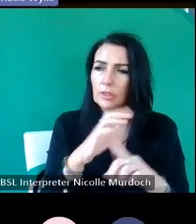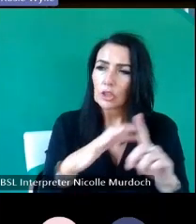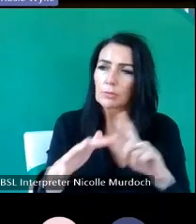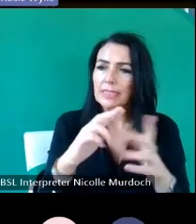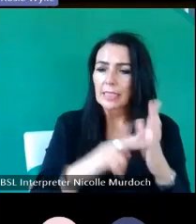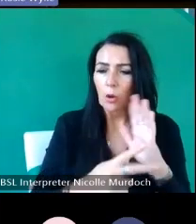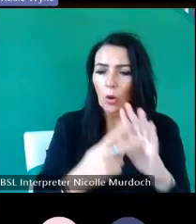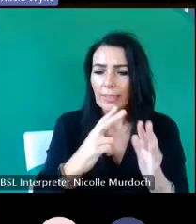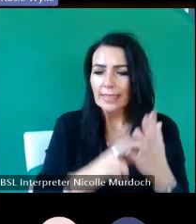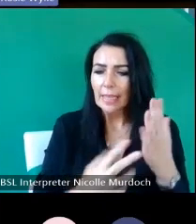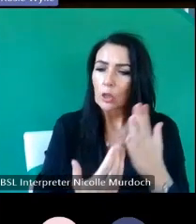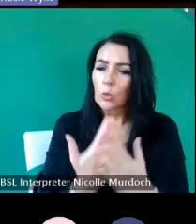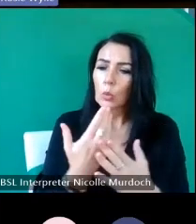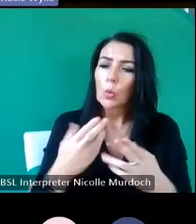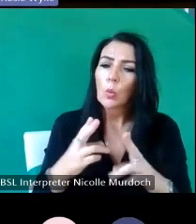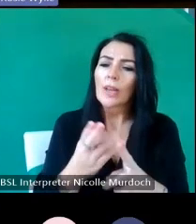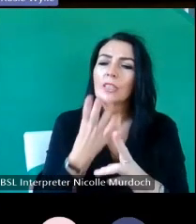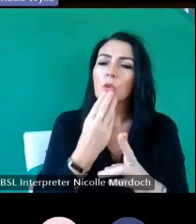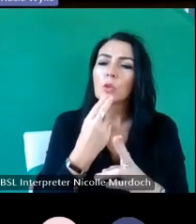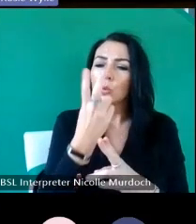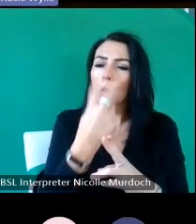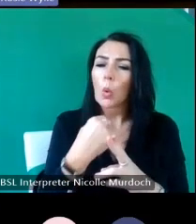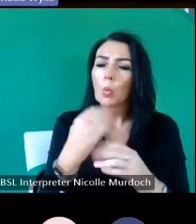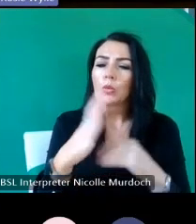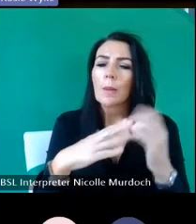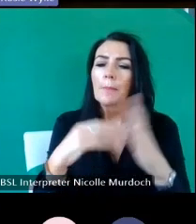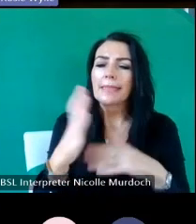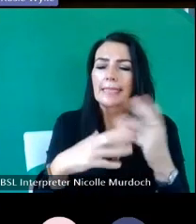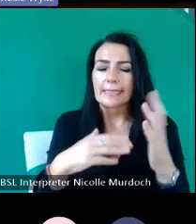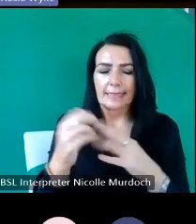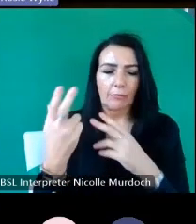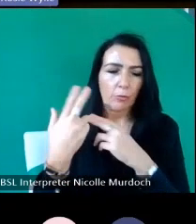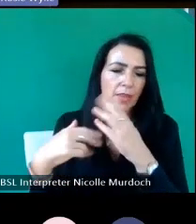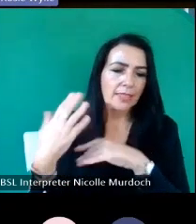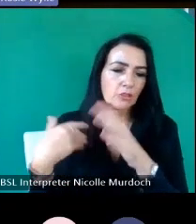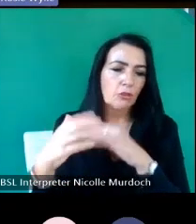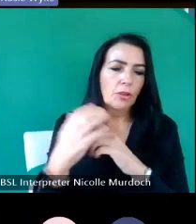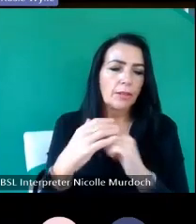Uses for historic buildings um but we can talk a little bit about funding of able to help you